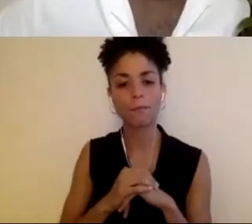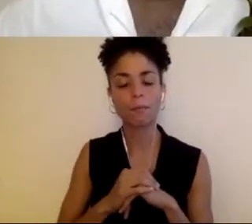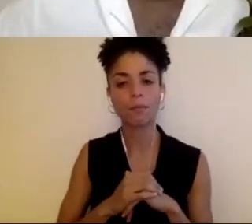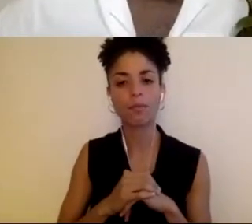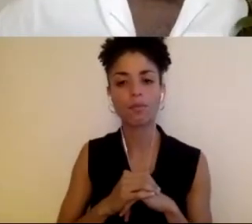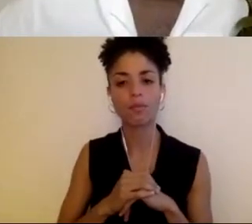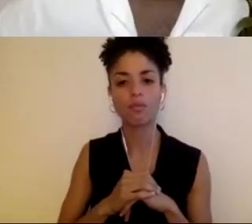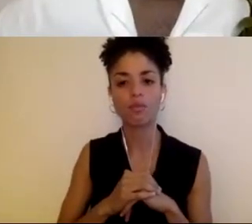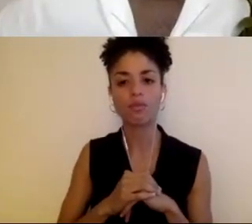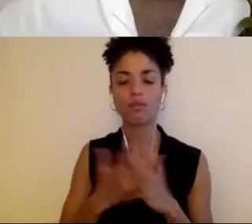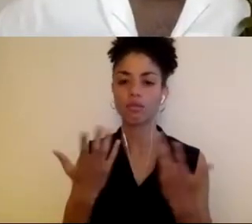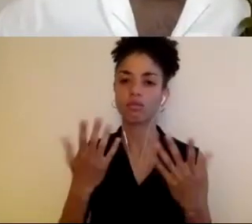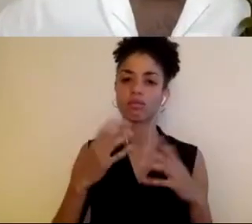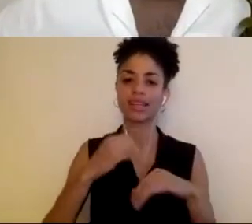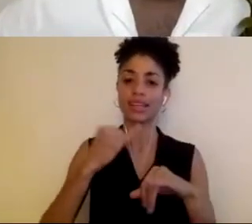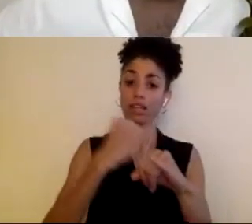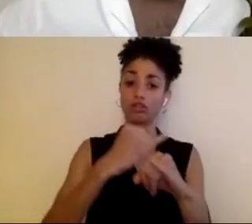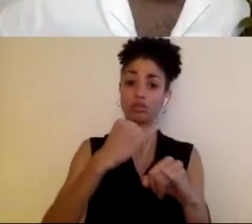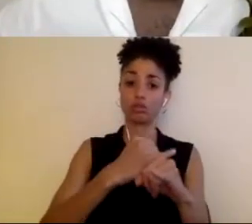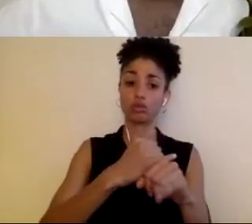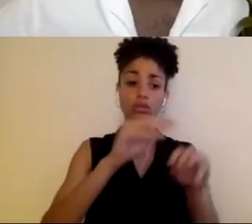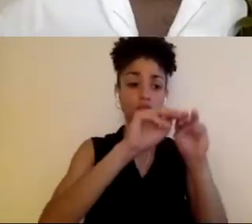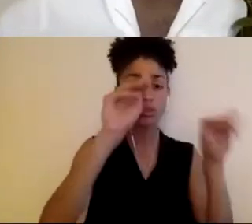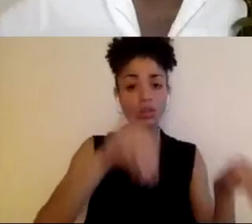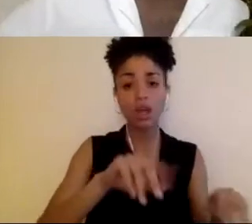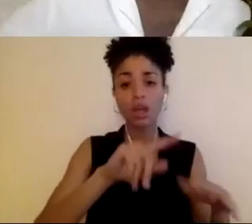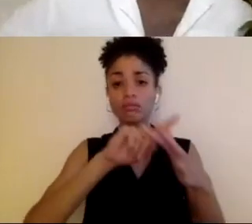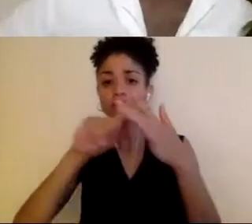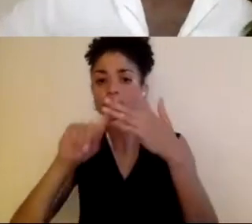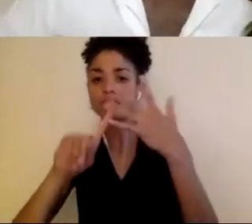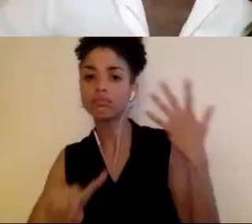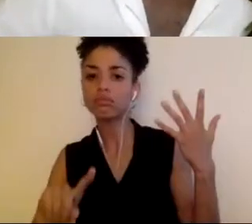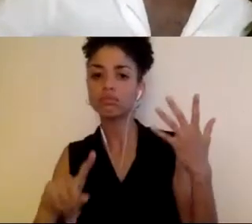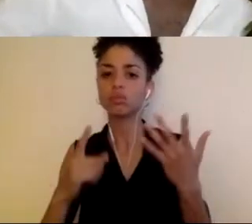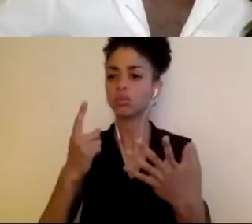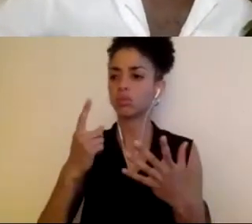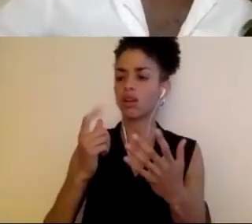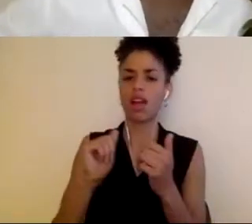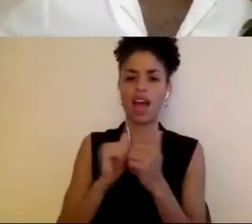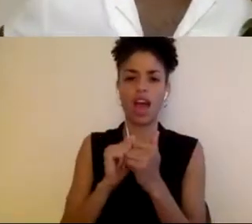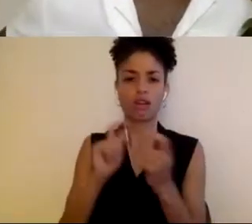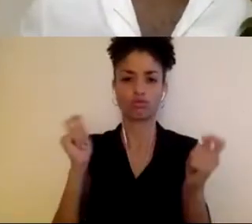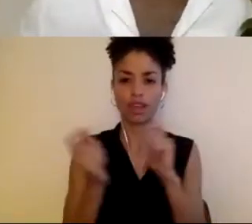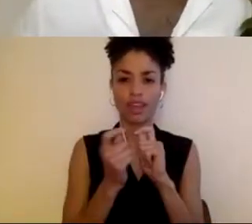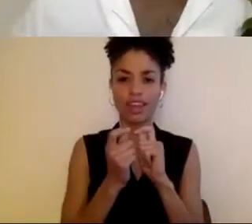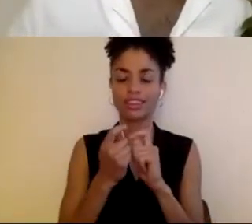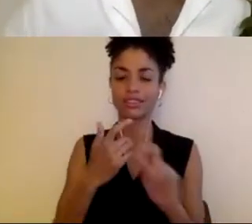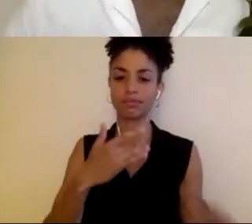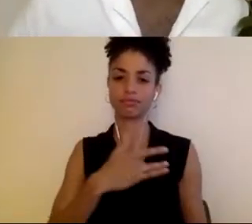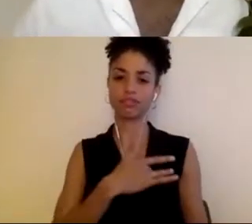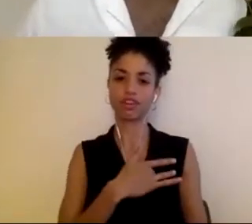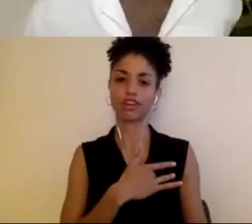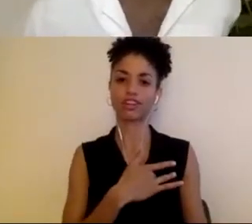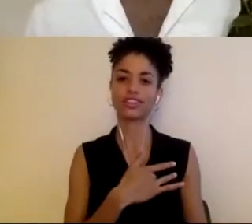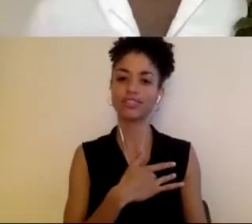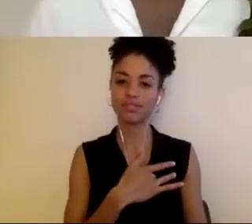hold of is their heart. There's the heart of an institution. There's the